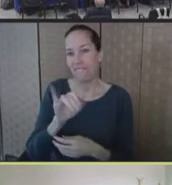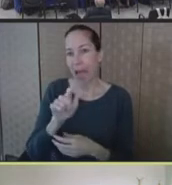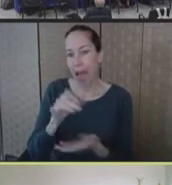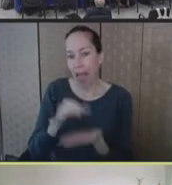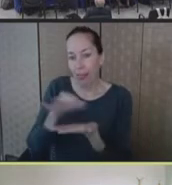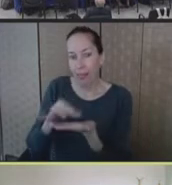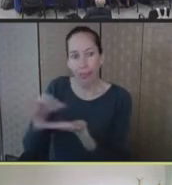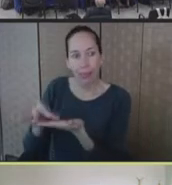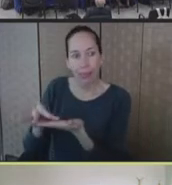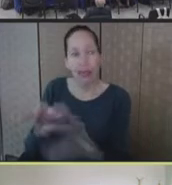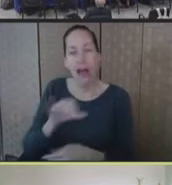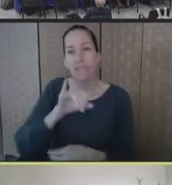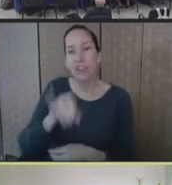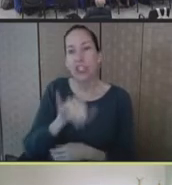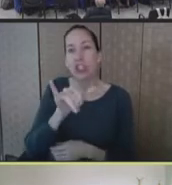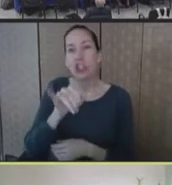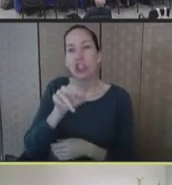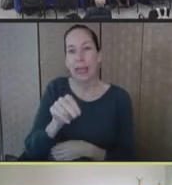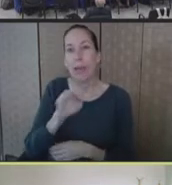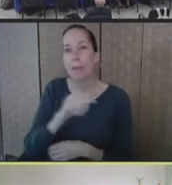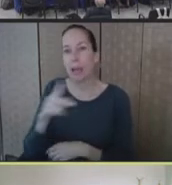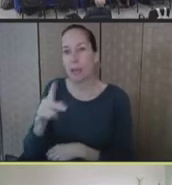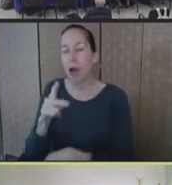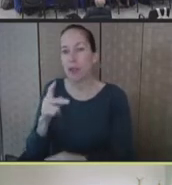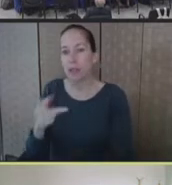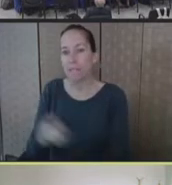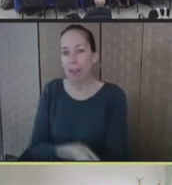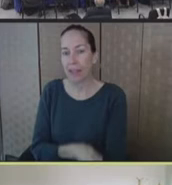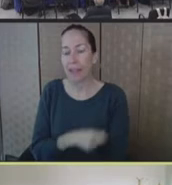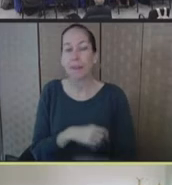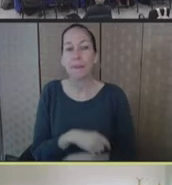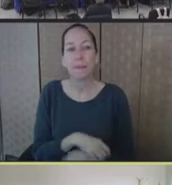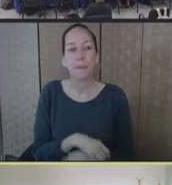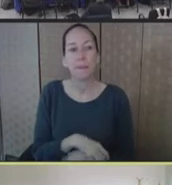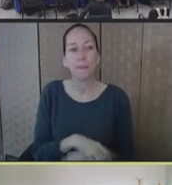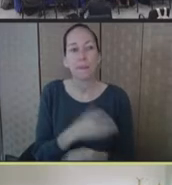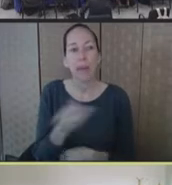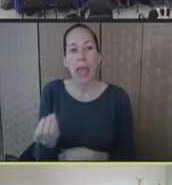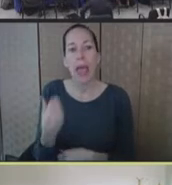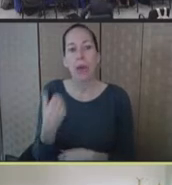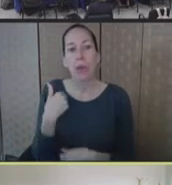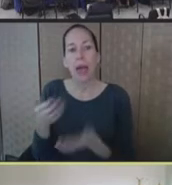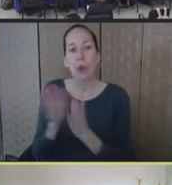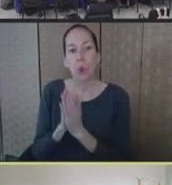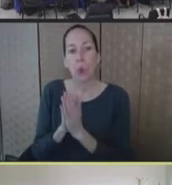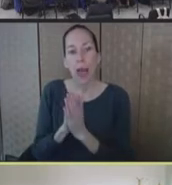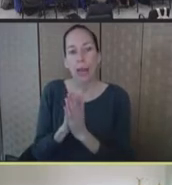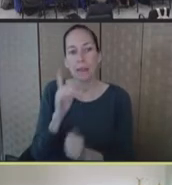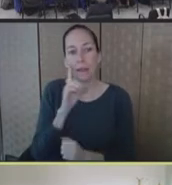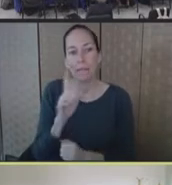jurisdiction that made an early request for ACAM, but I think, thankfully, ACAM has not been a part